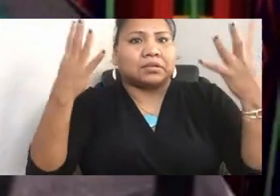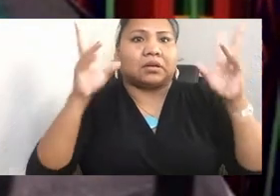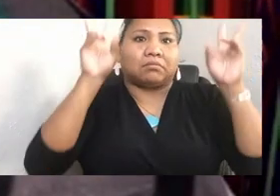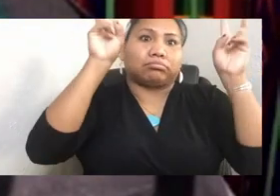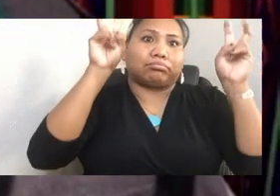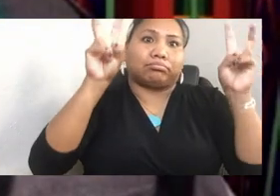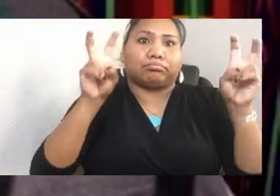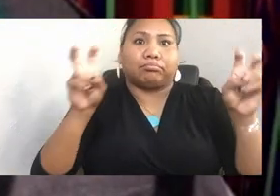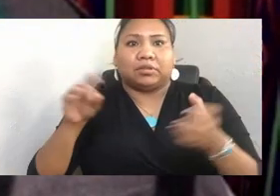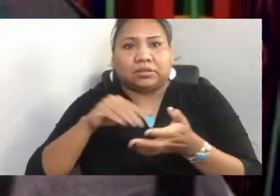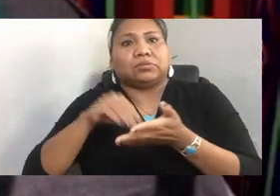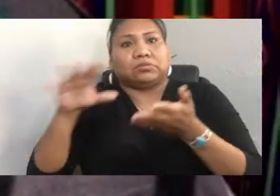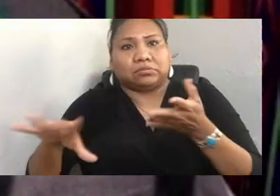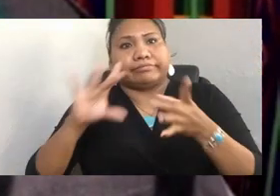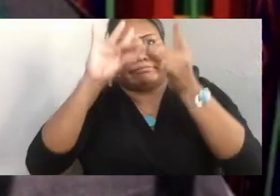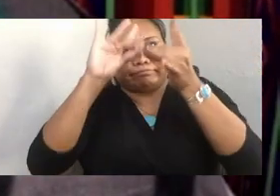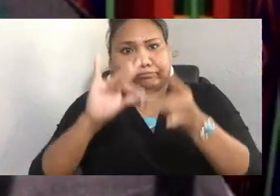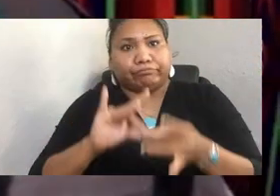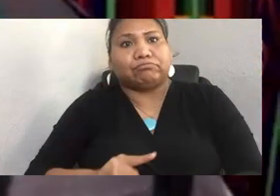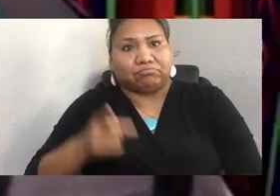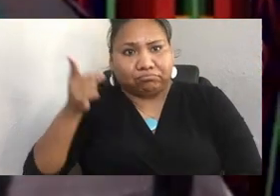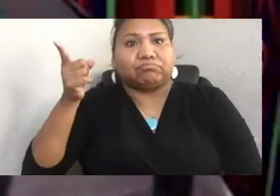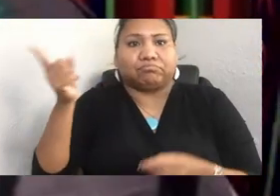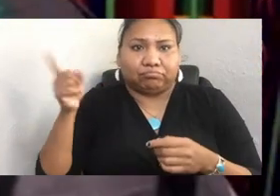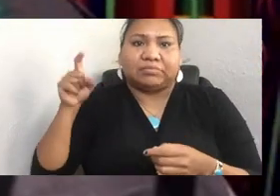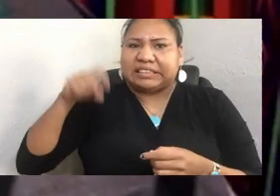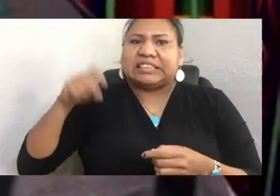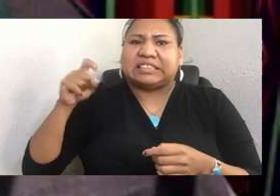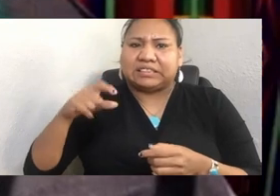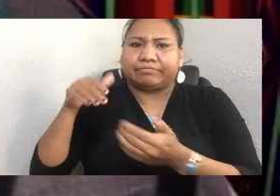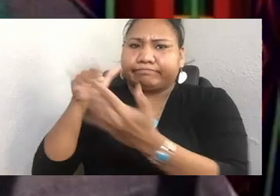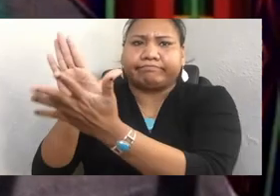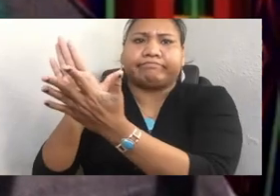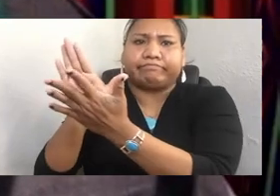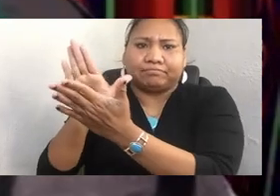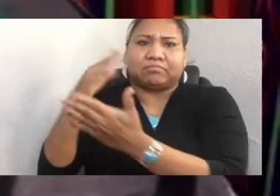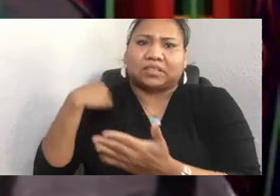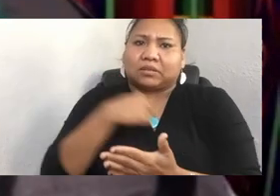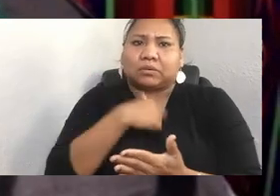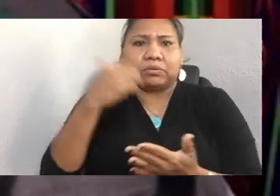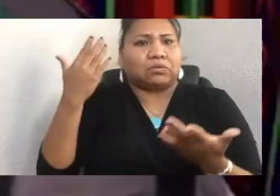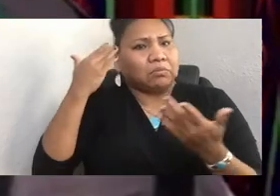that need to be addressed, and so we know that one day is not good enough. And so we thank these young scholars